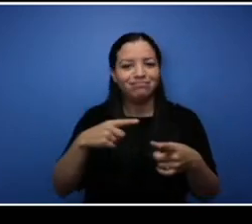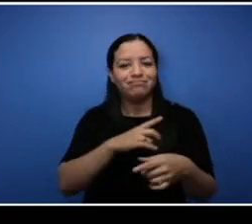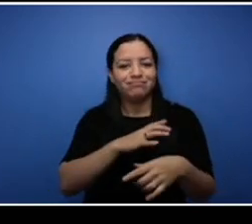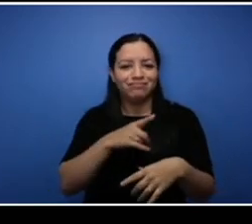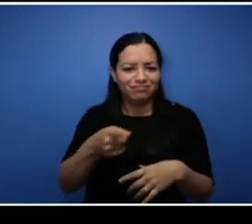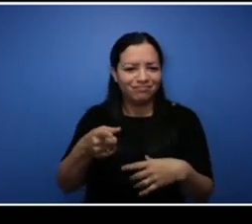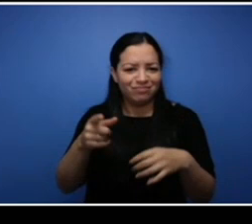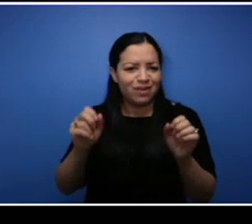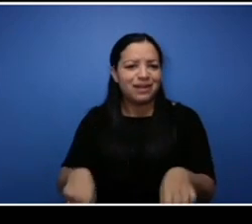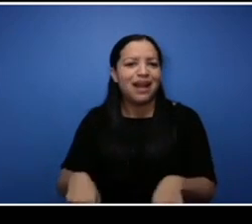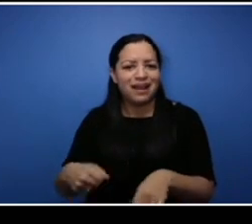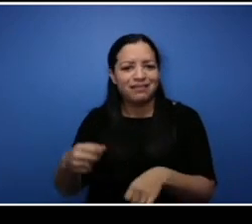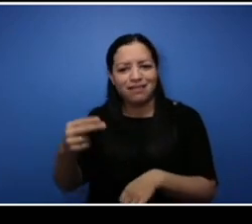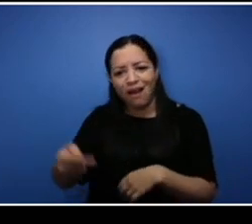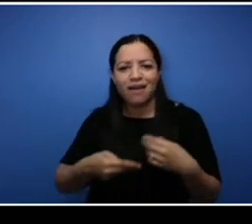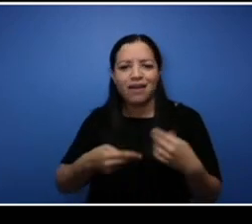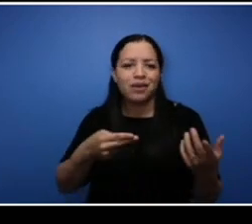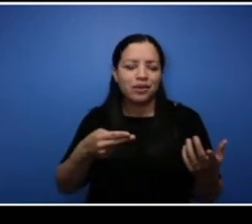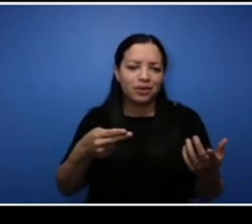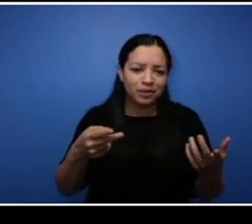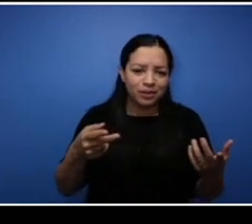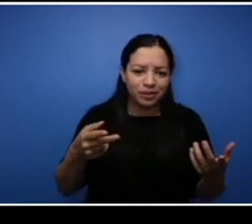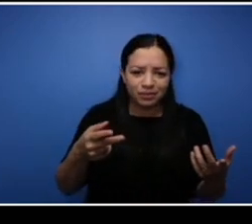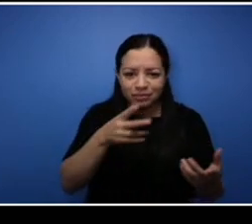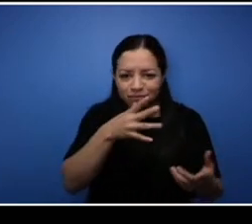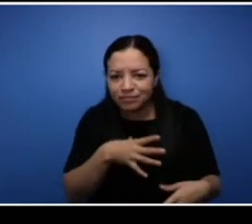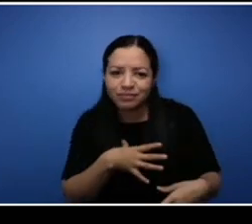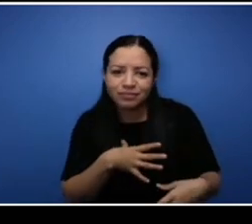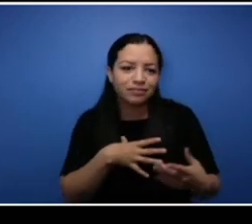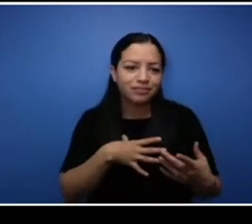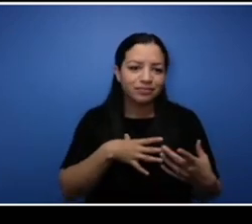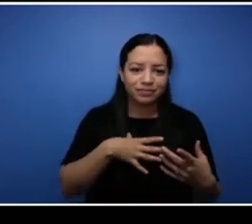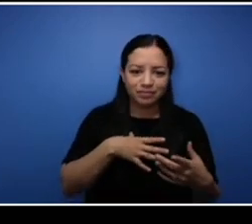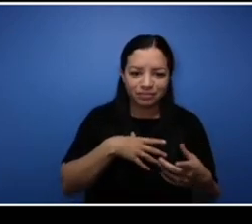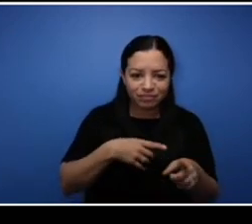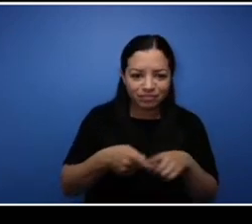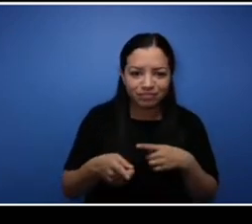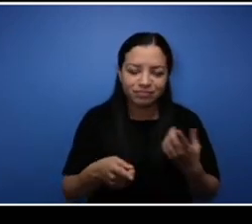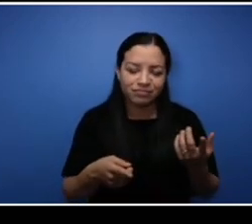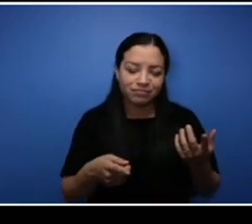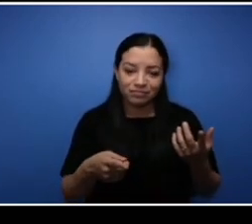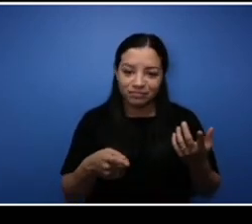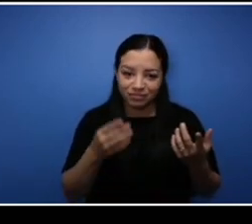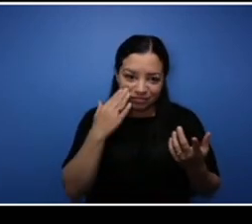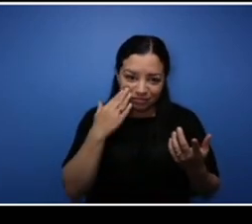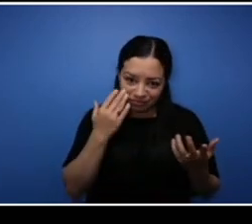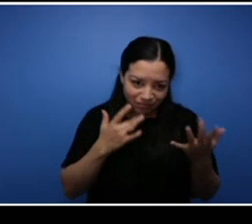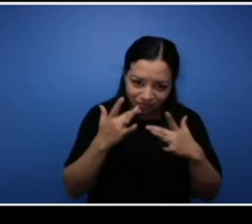hire folks from, that are women in trades, which is we know not many are, as well as